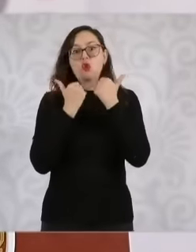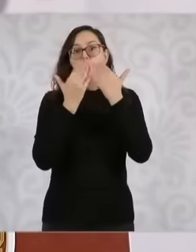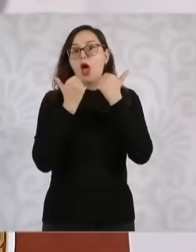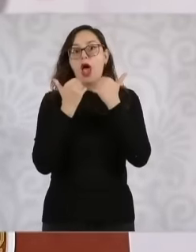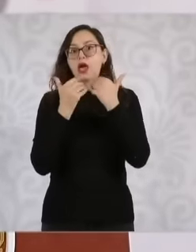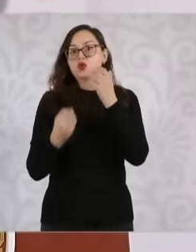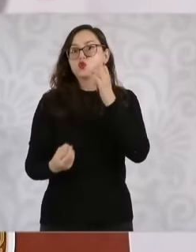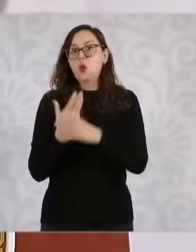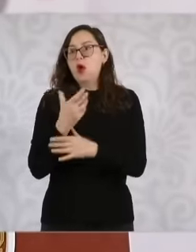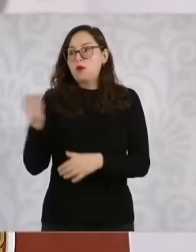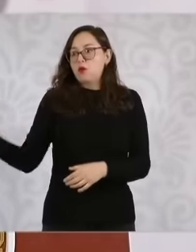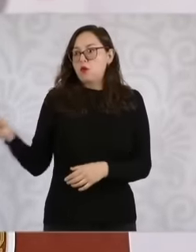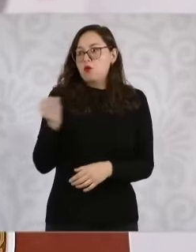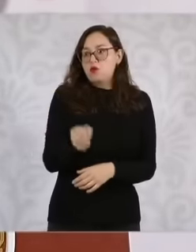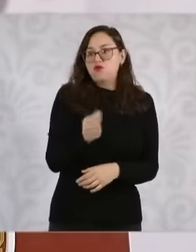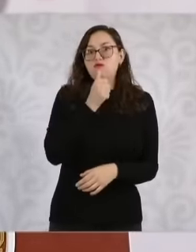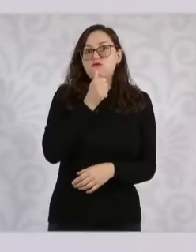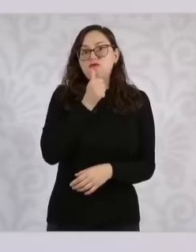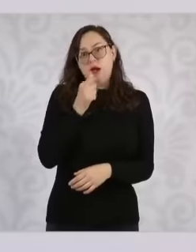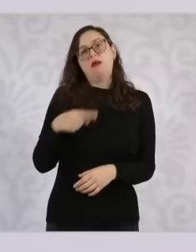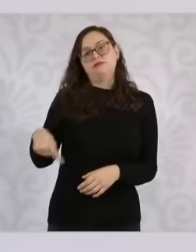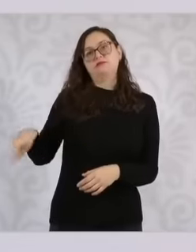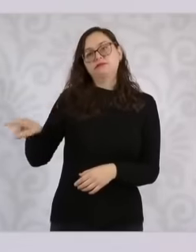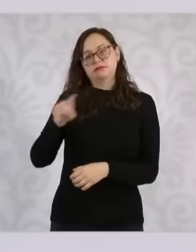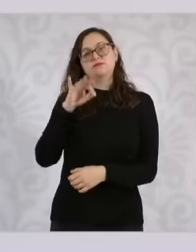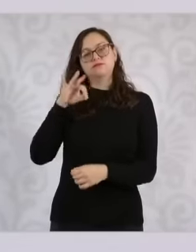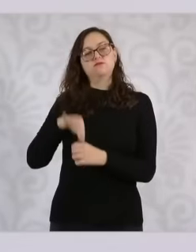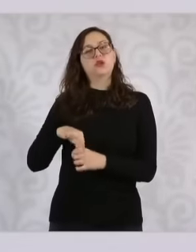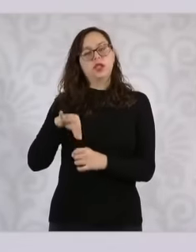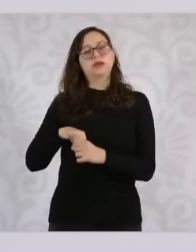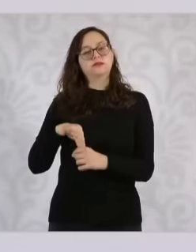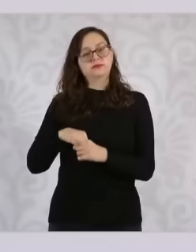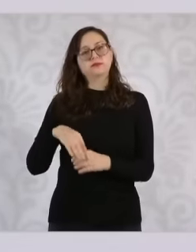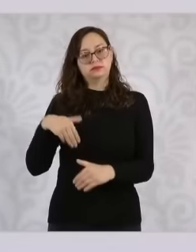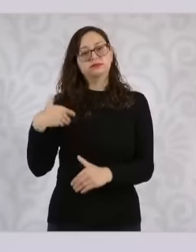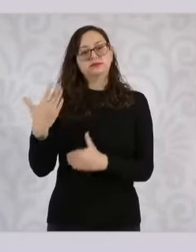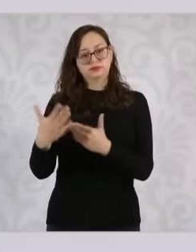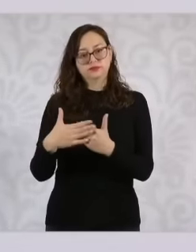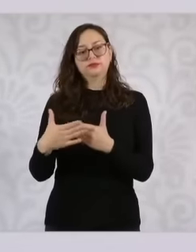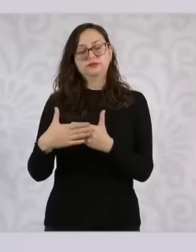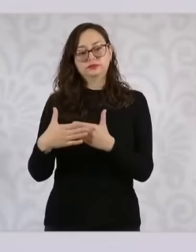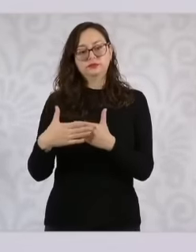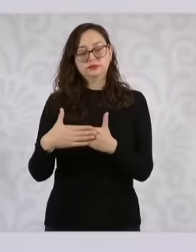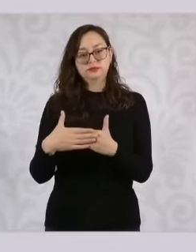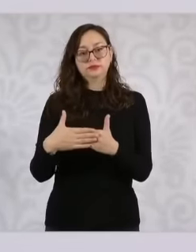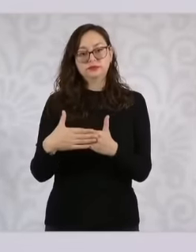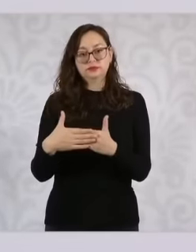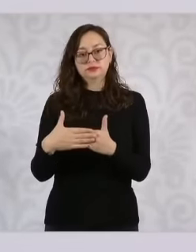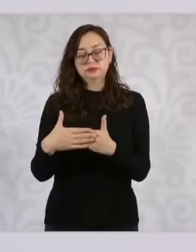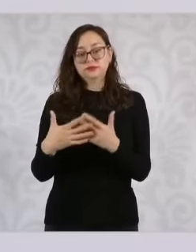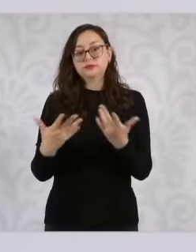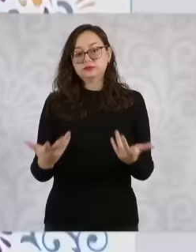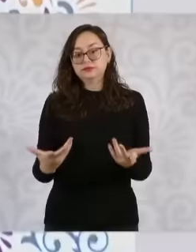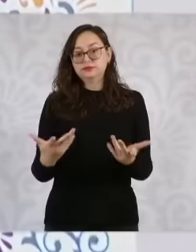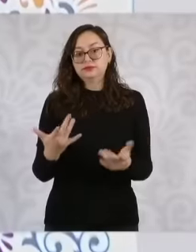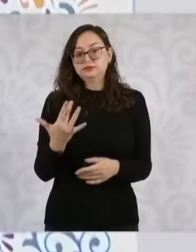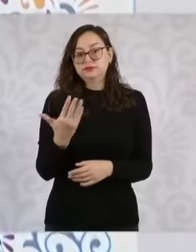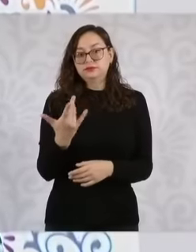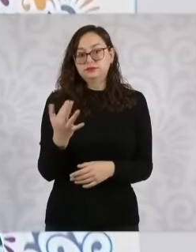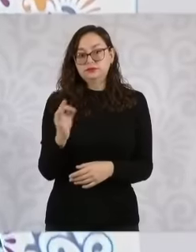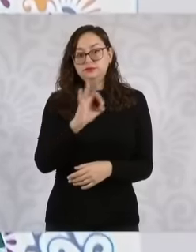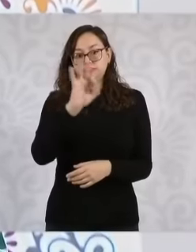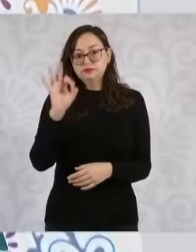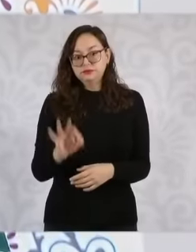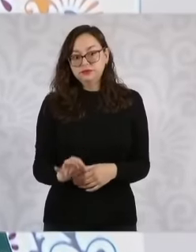and also until reaching the number eh in half. How do you get to that half also through Tómbola